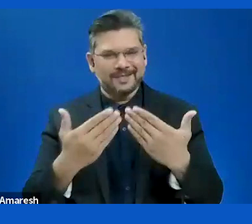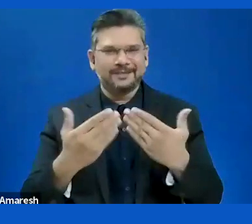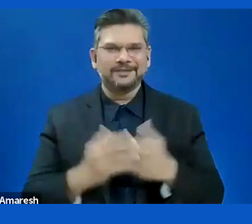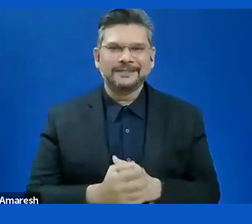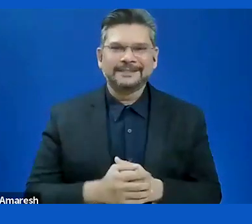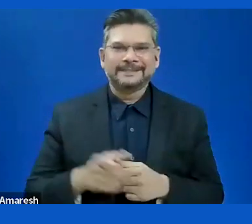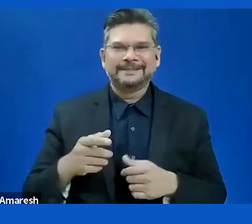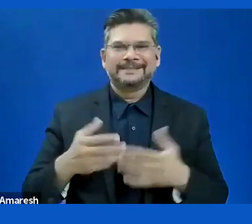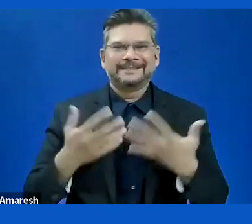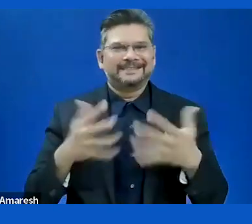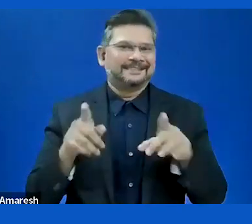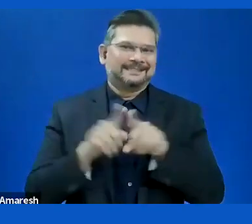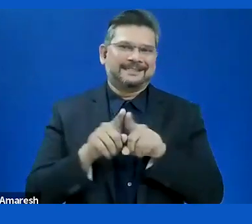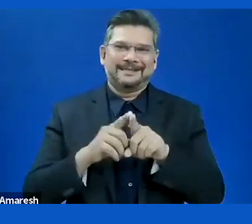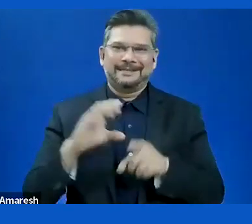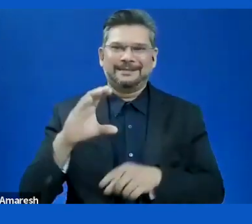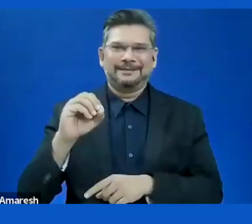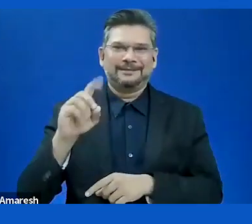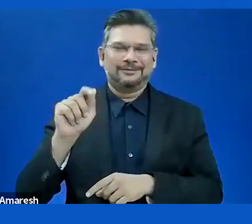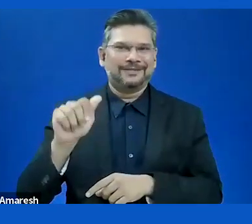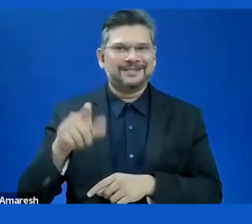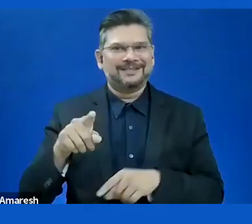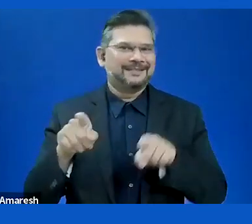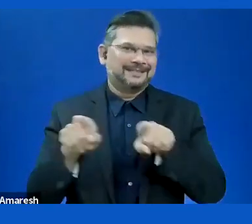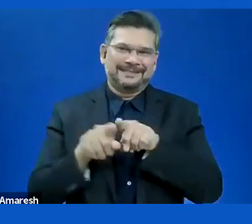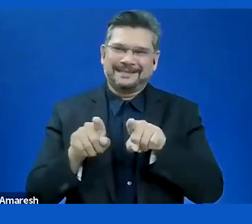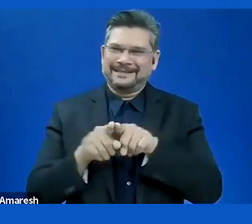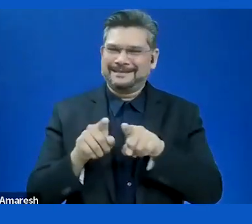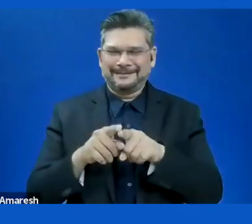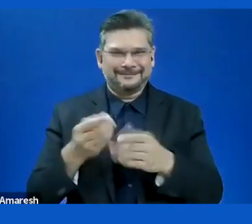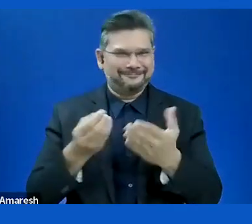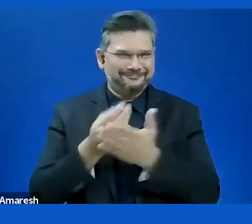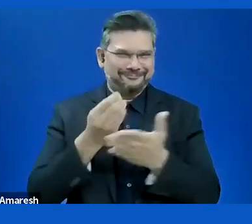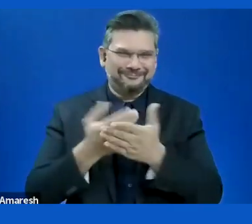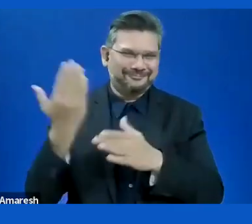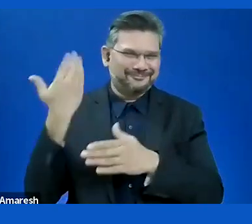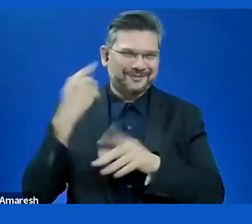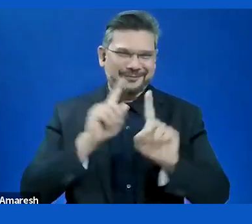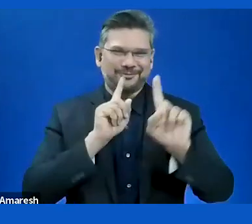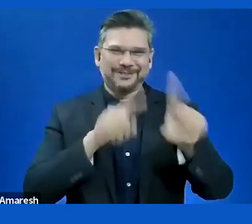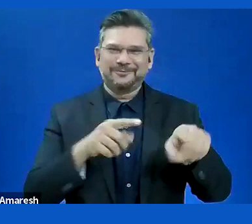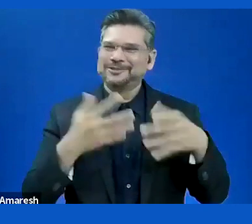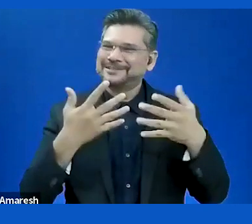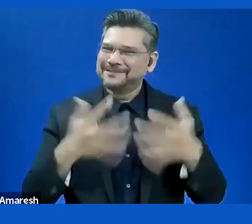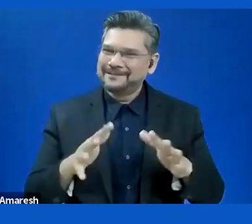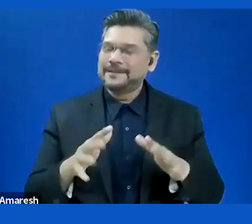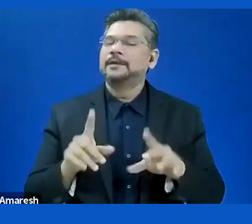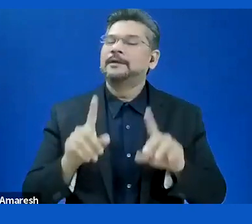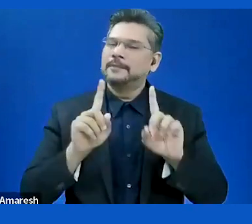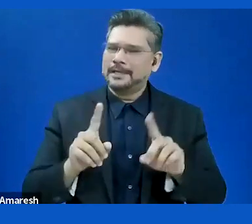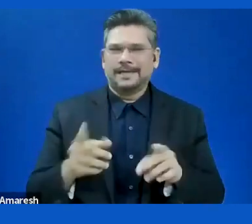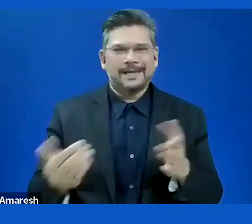in your last response. I will give you another way. You said the stakeholders